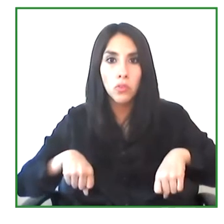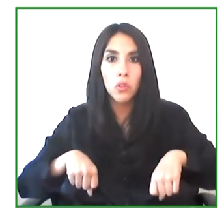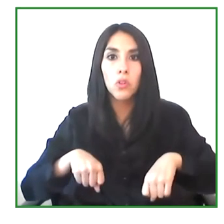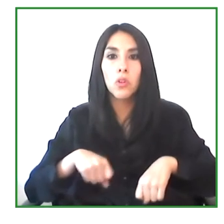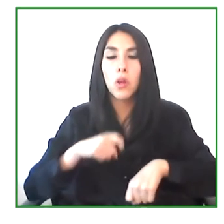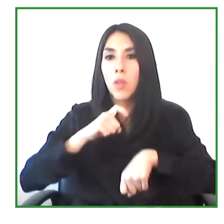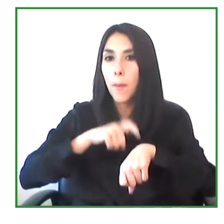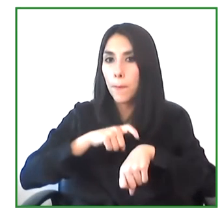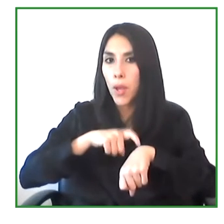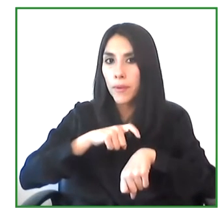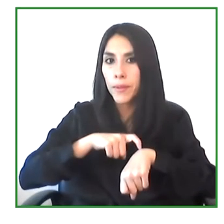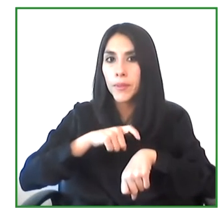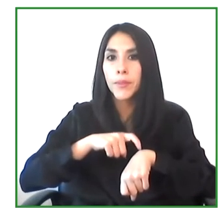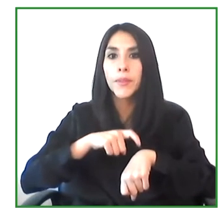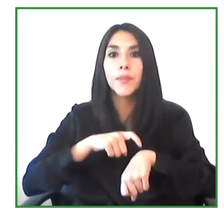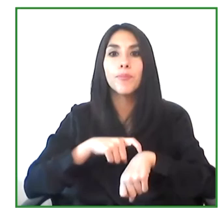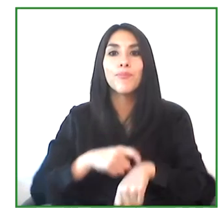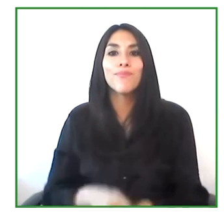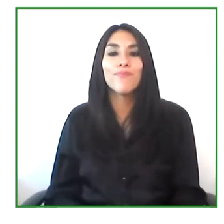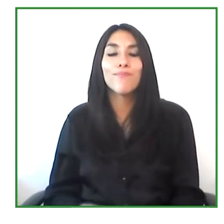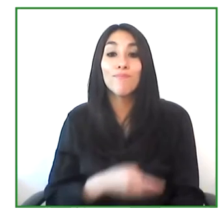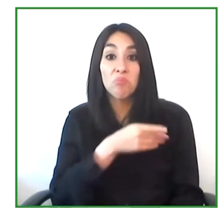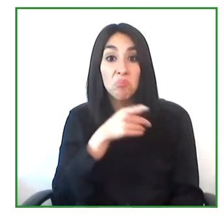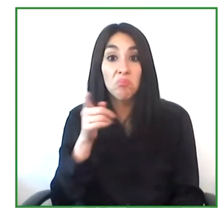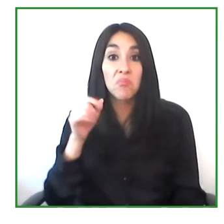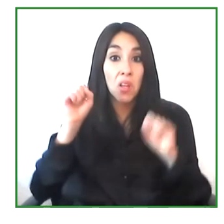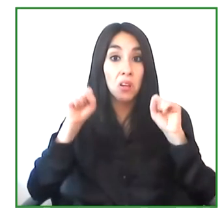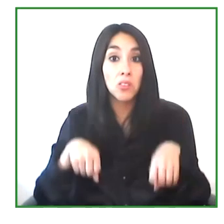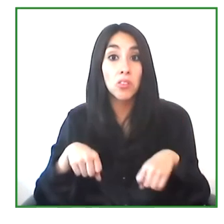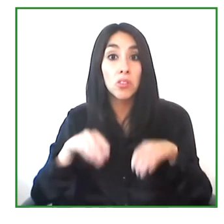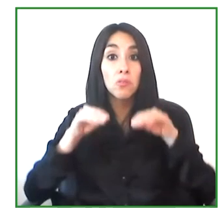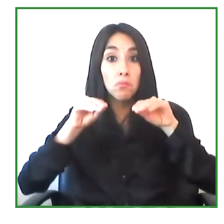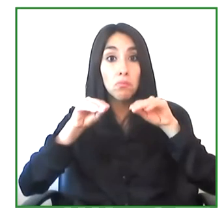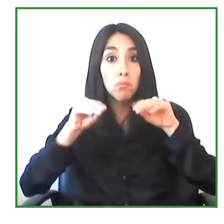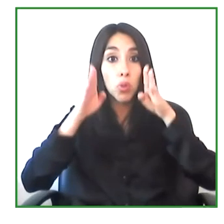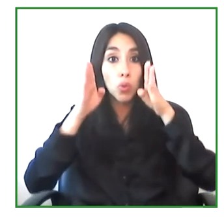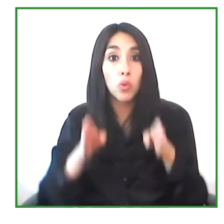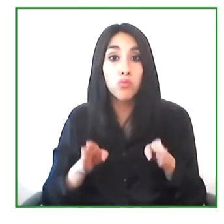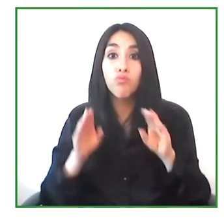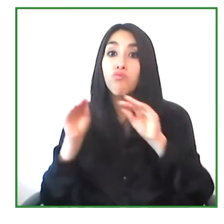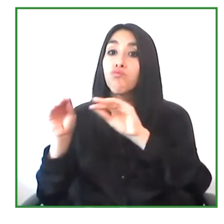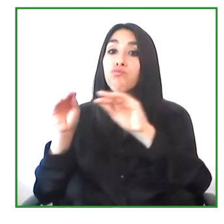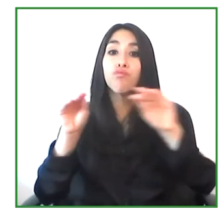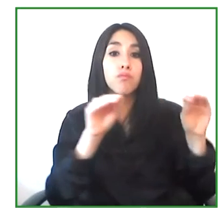that to replicate these efforts in other institutions,